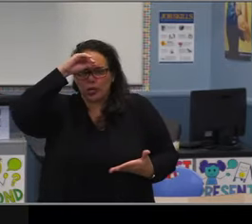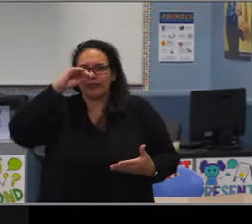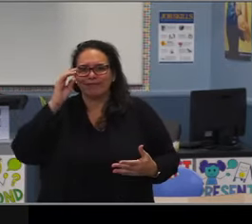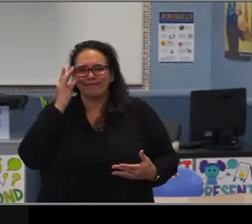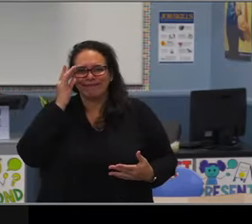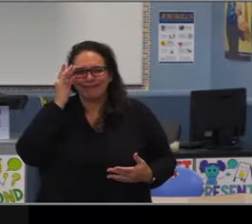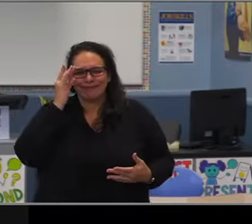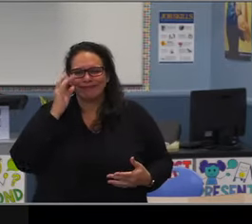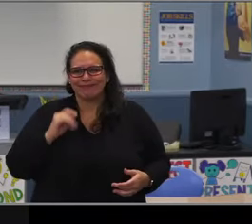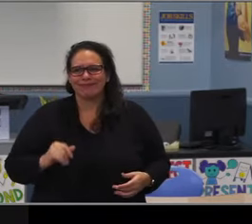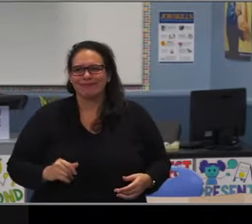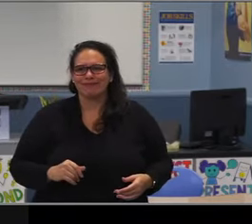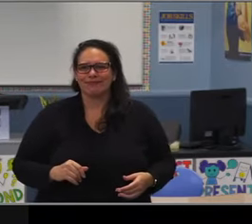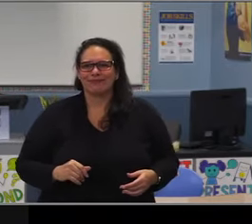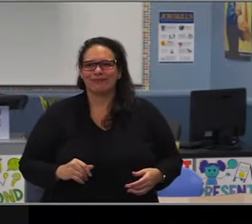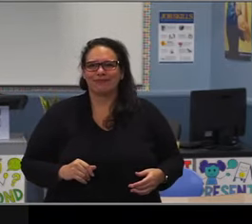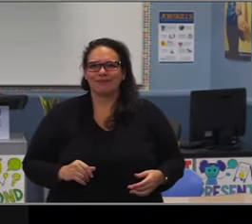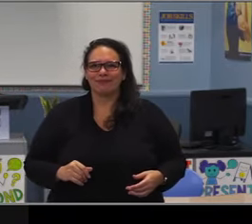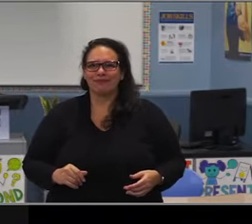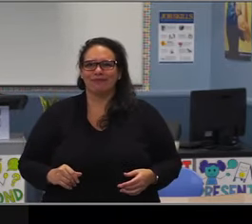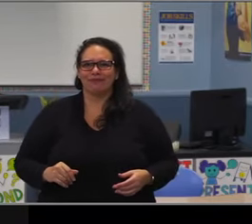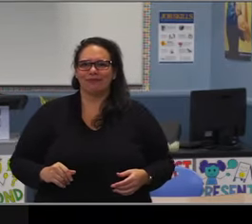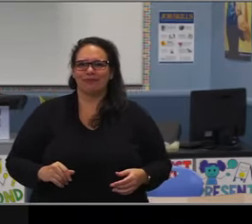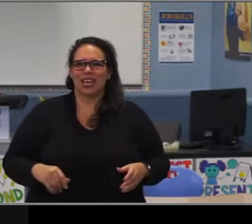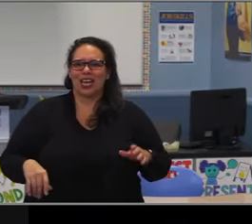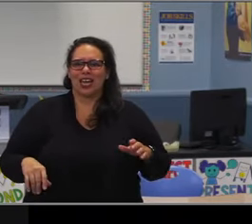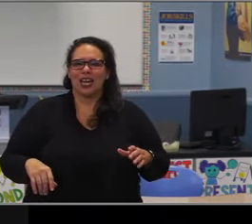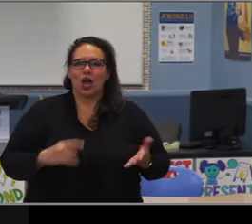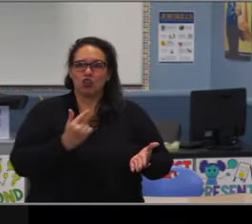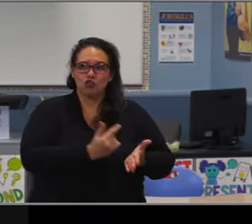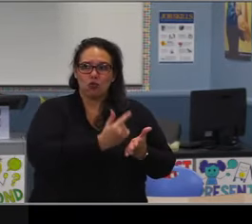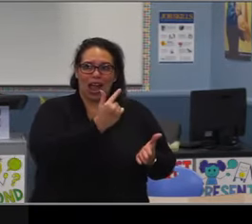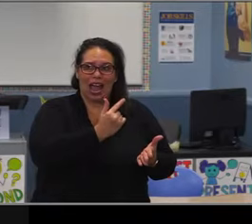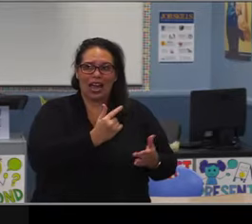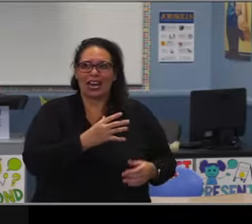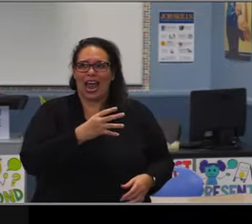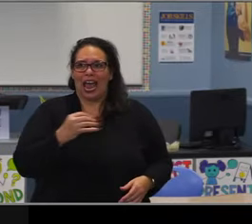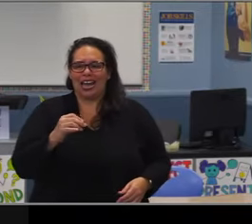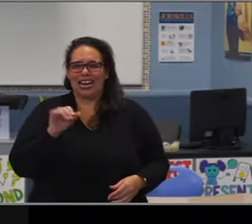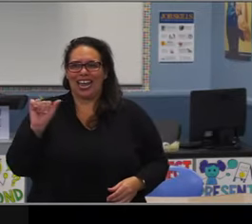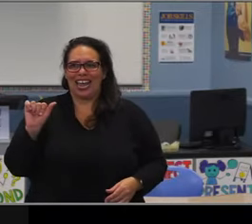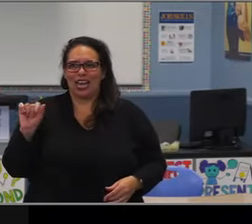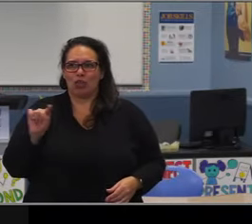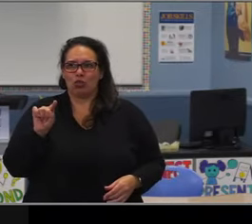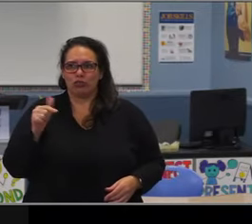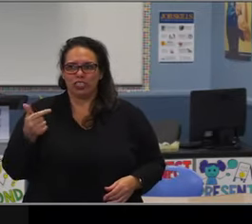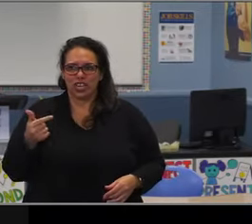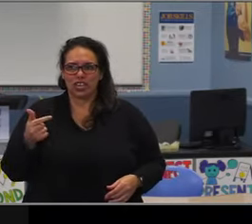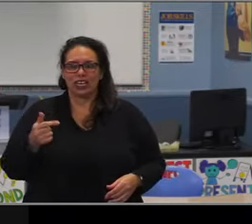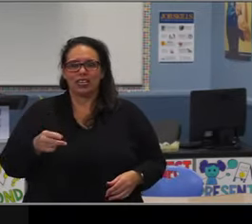And I realized that we would have had much more time in a board workshops so I'll try to limit my questions here,